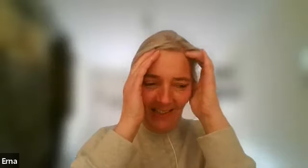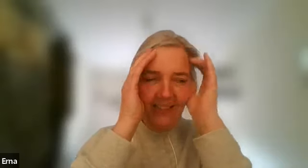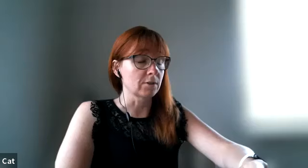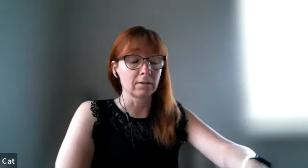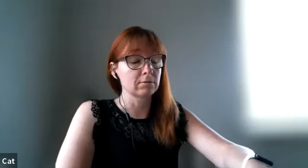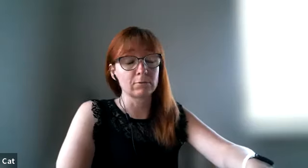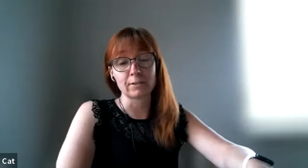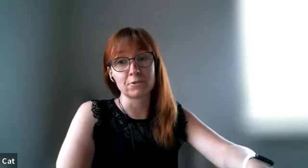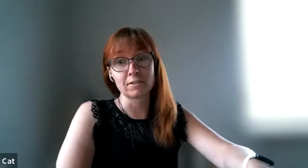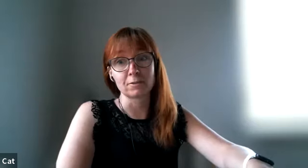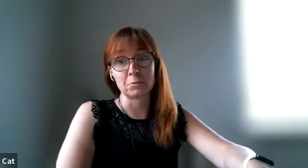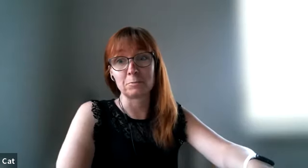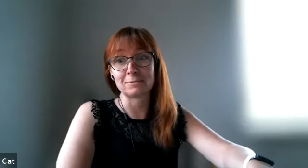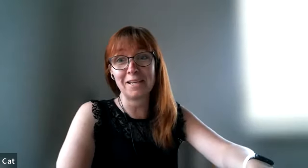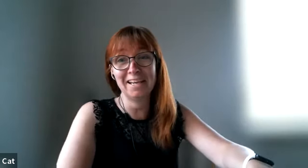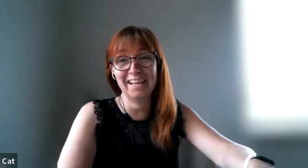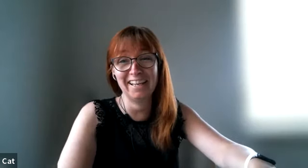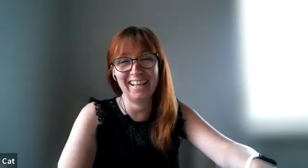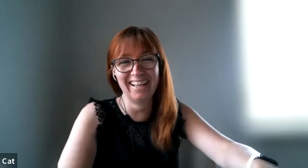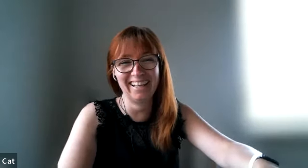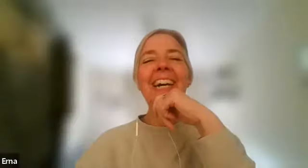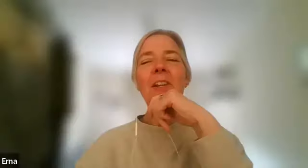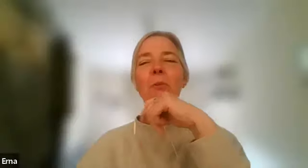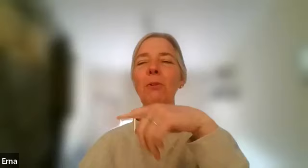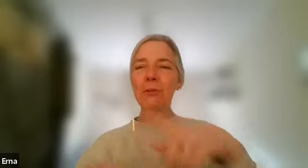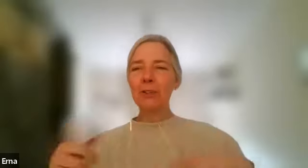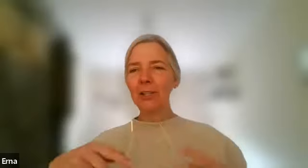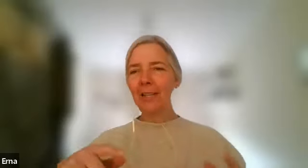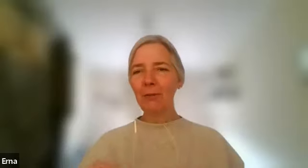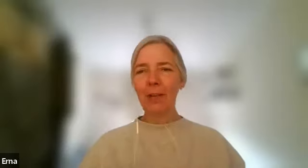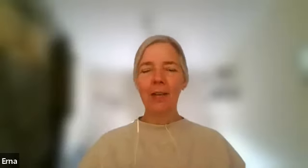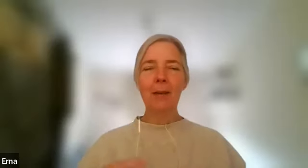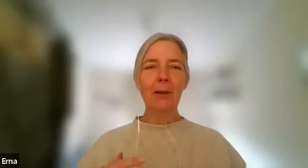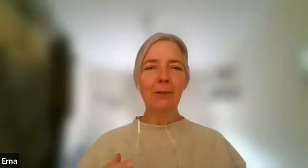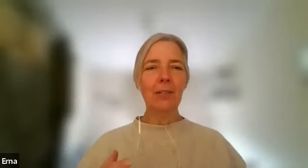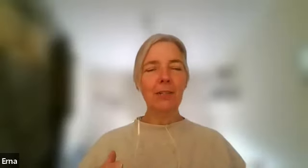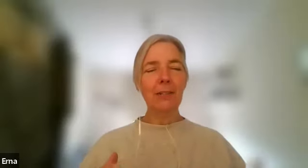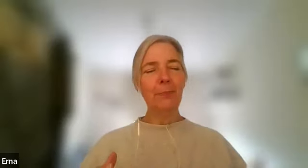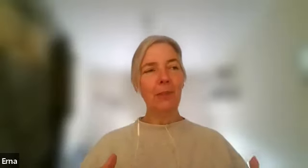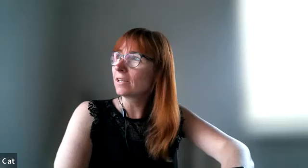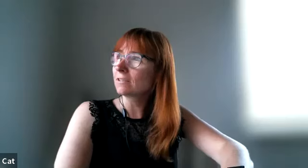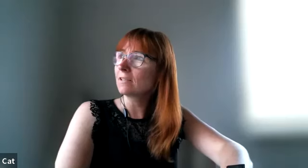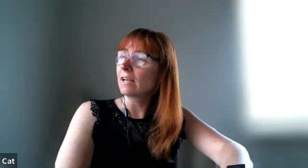what was i trying to say i can't remember well we were talking of about um the things that we